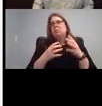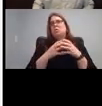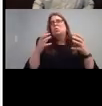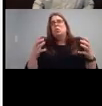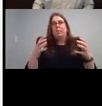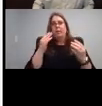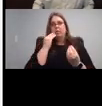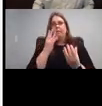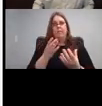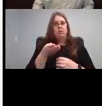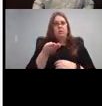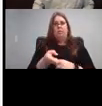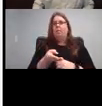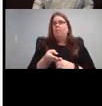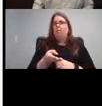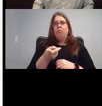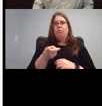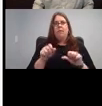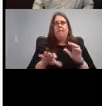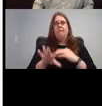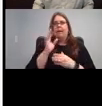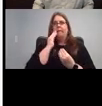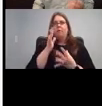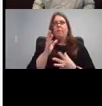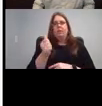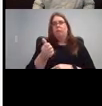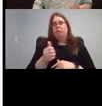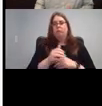you can look up information for yourself. And as Joanna said